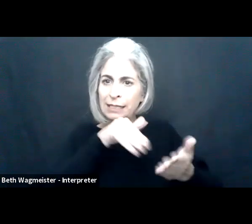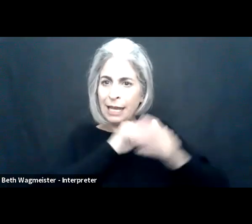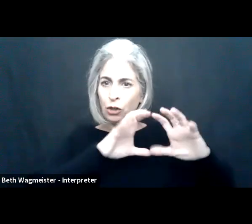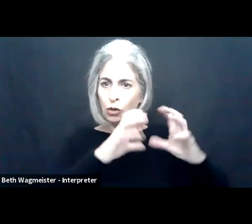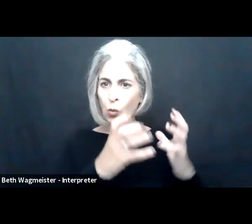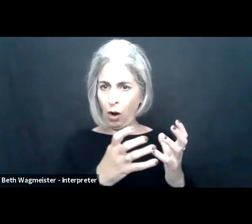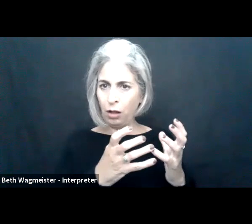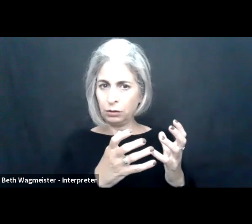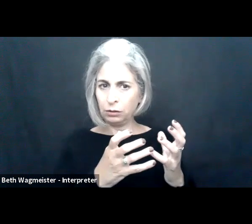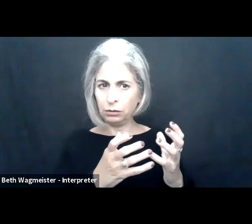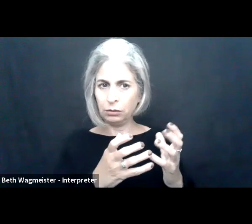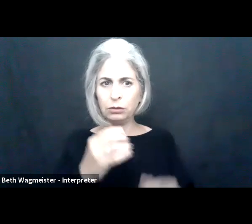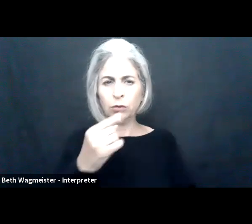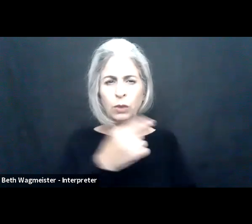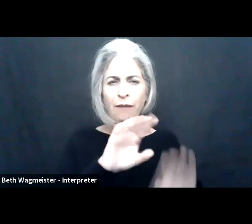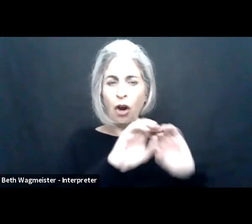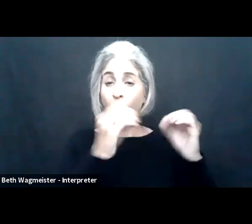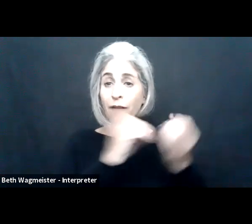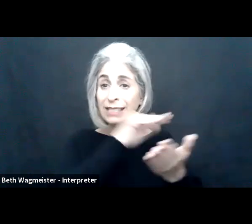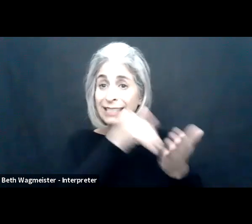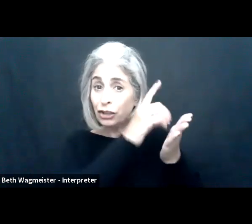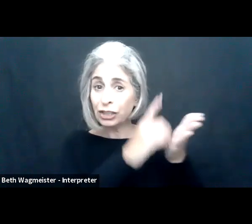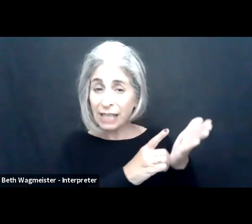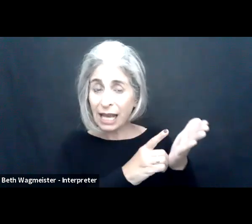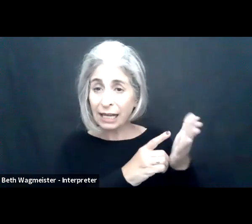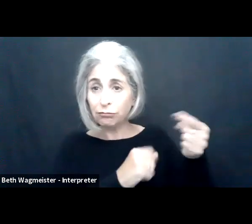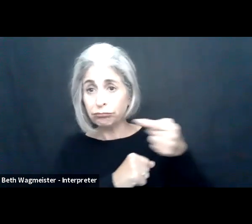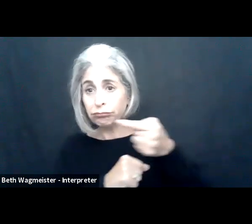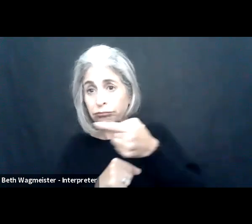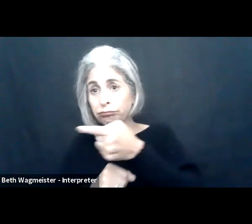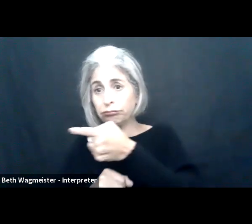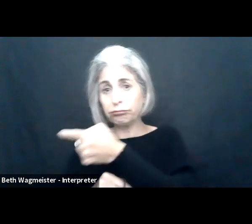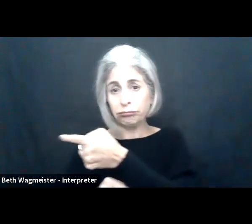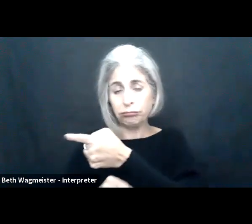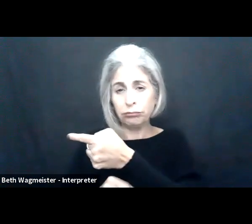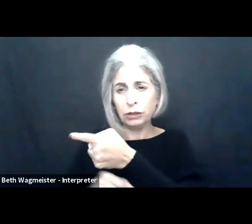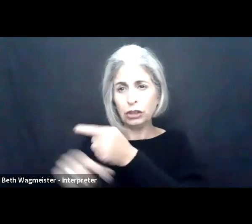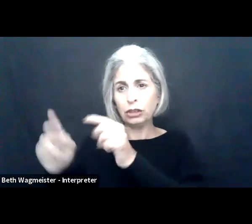shift to a human-centered world. On this page we have our office-centric